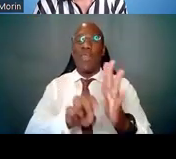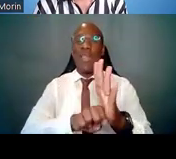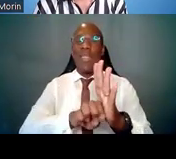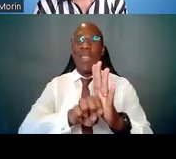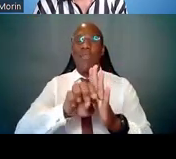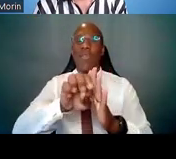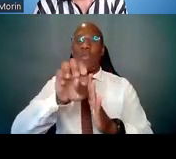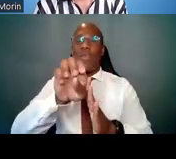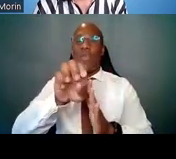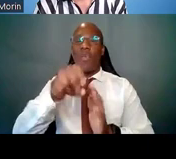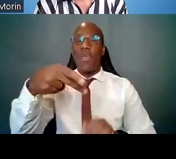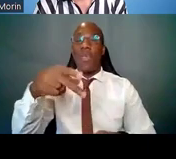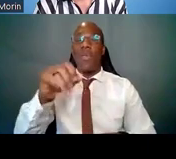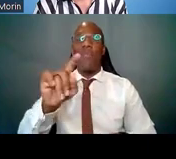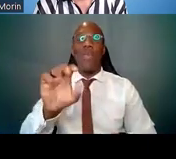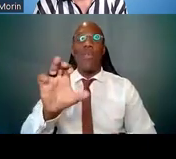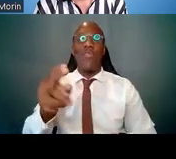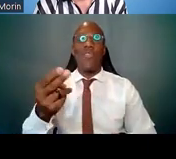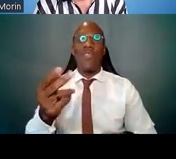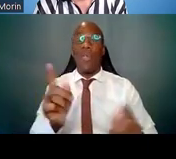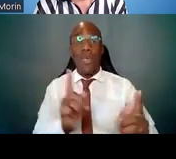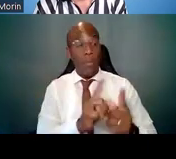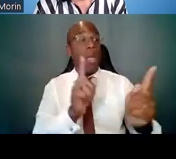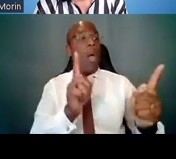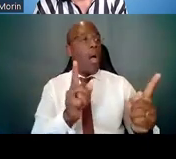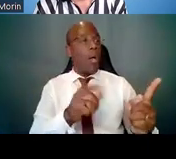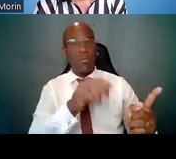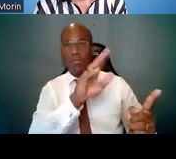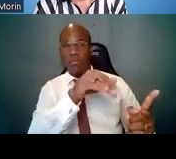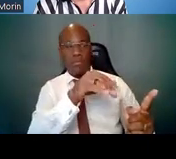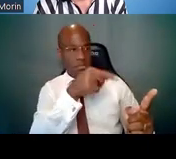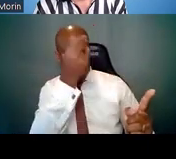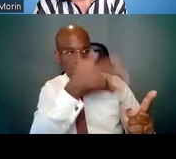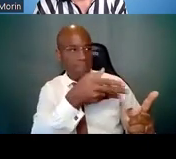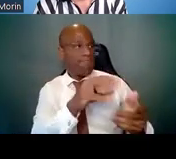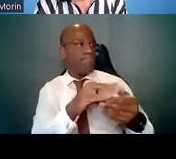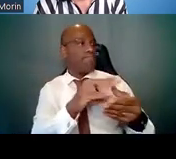In this pitch, you want to be very, very clear about your vision.